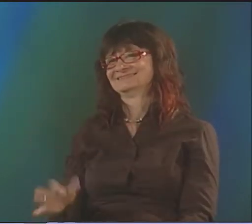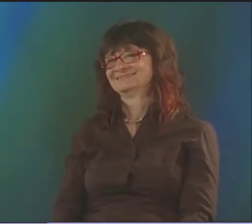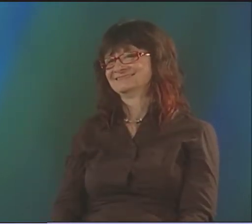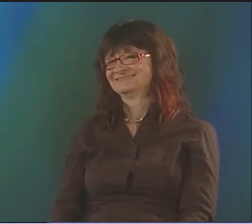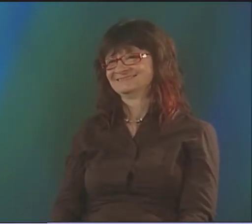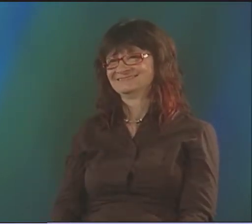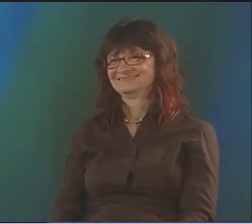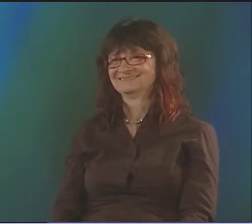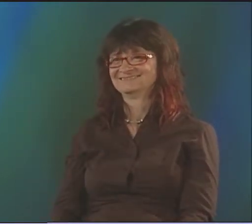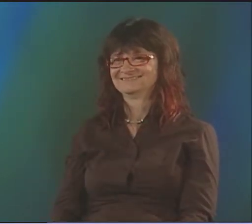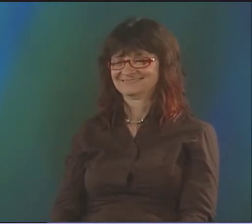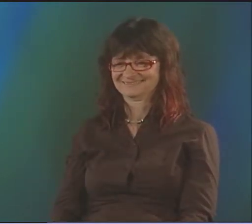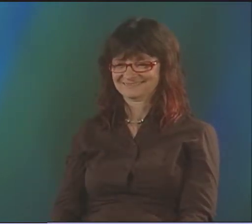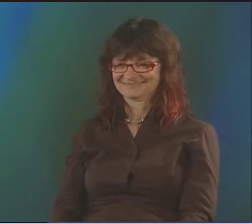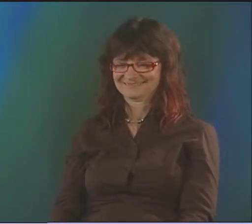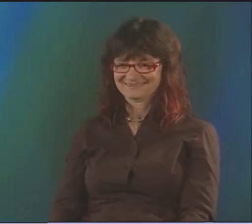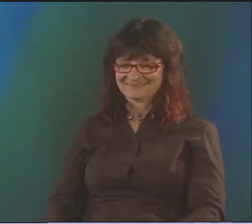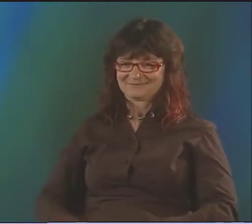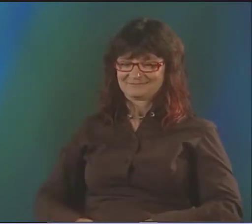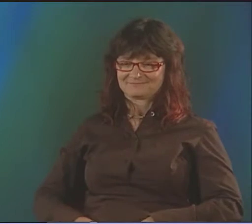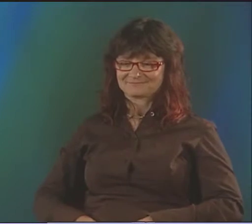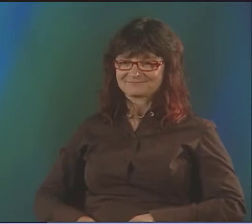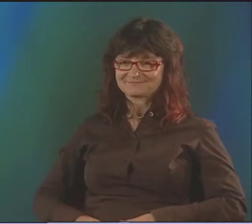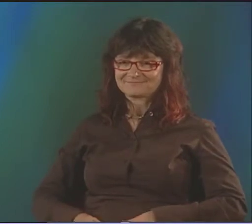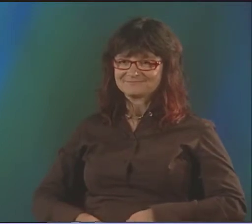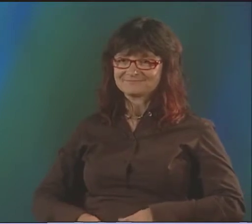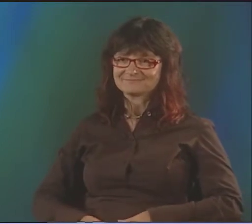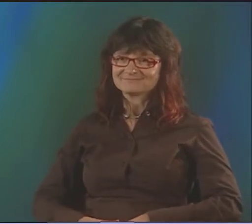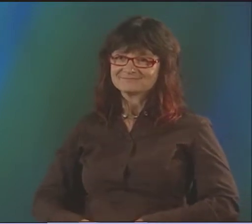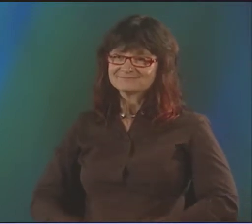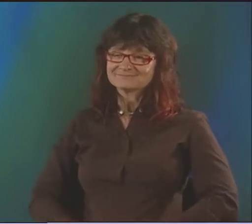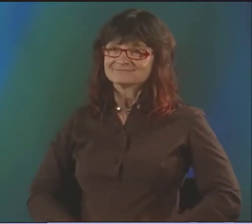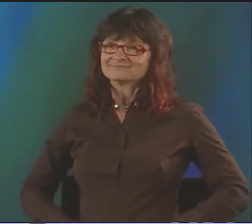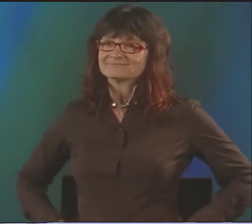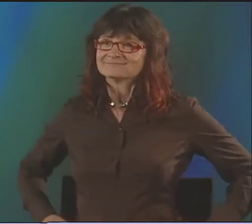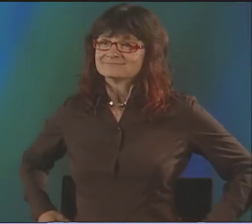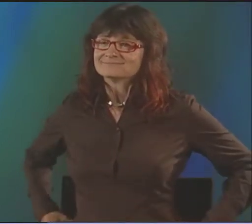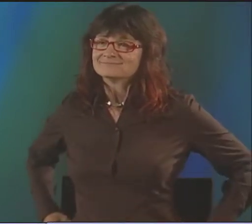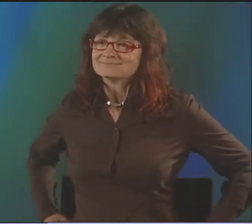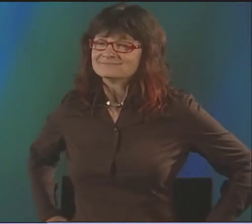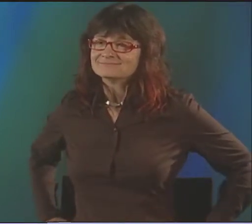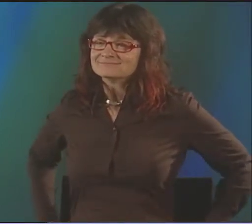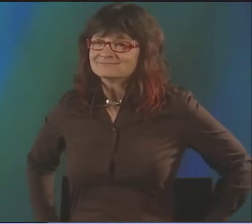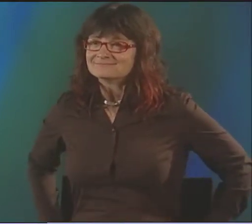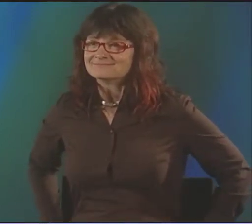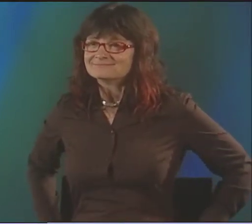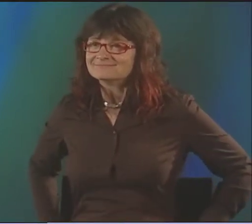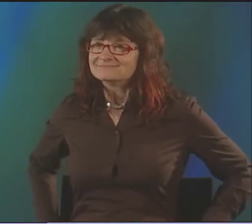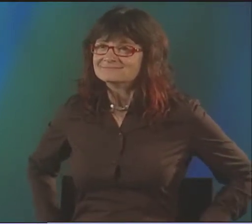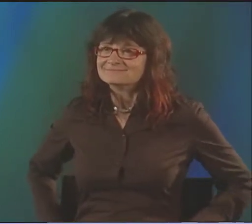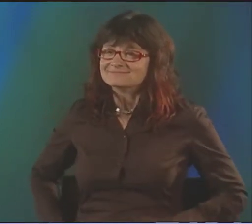IT'S ART--PERFORMANCE ART, DANCE, THEATER-- ANY OF THOSE THINGS, THEY'RE JUST WONDERFUL. MAKES ME FEEL WONDERFUL.